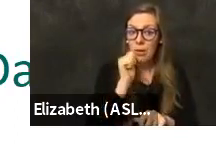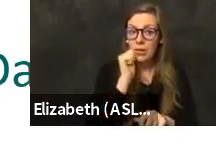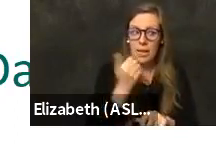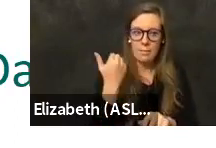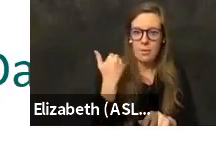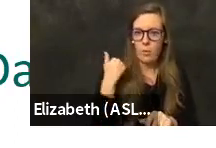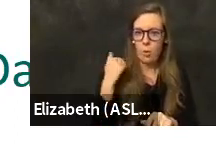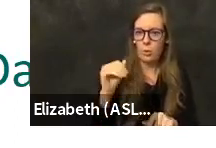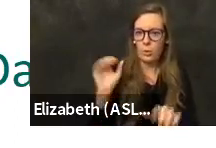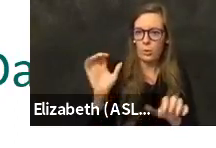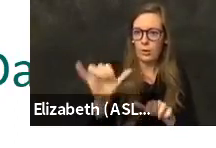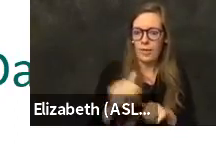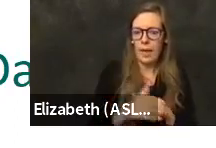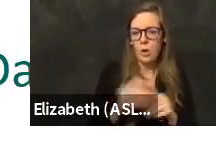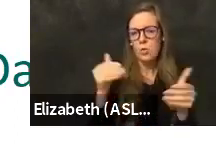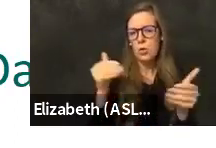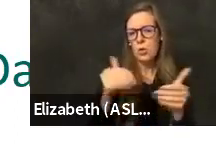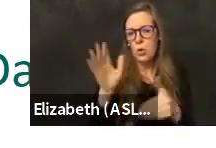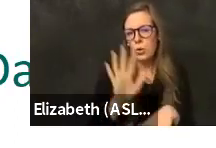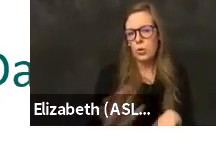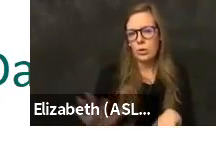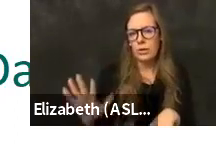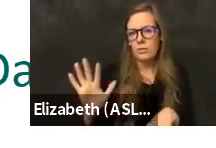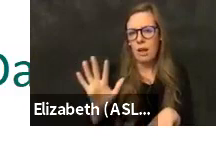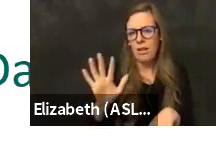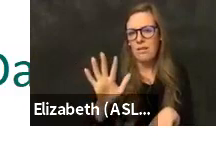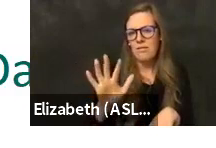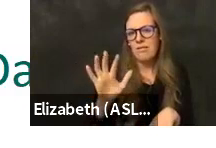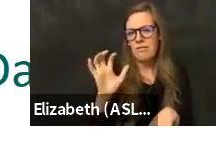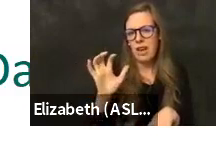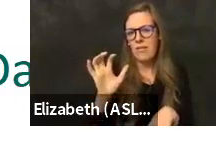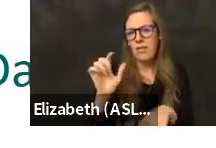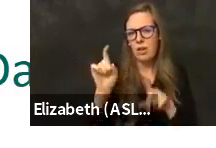we're closer to about five hundred test per day per hundred